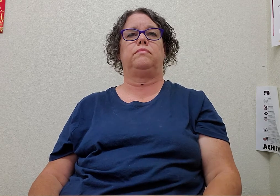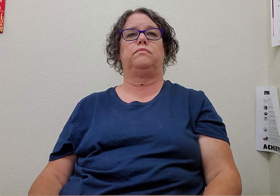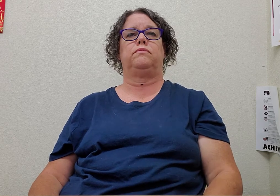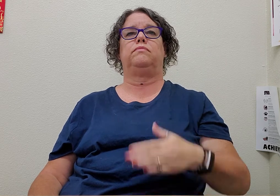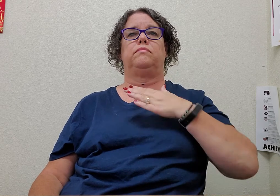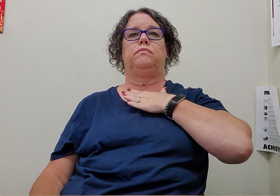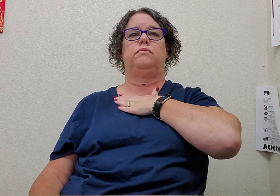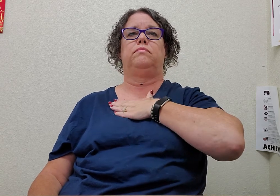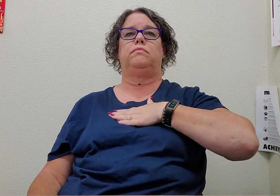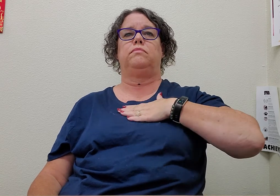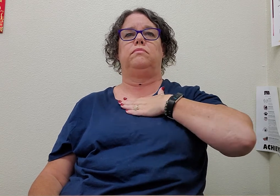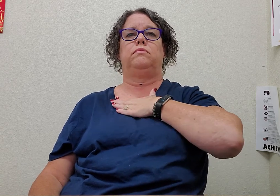please